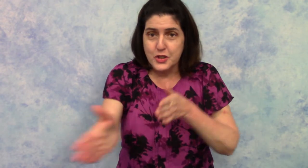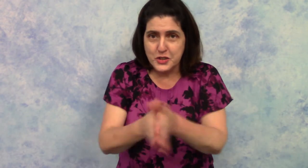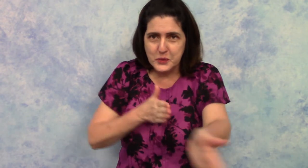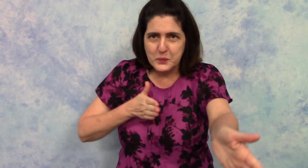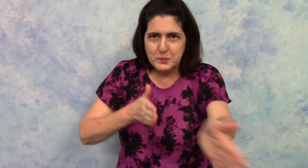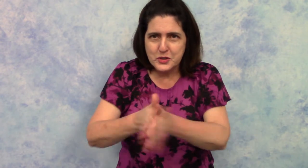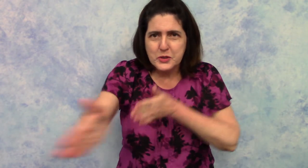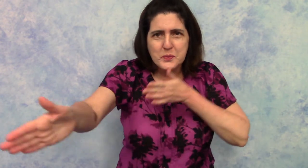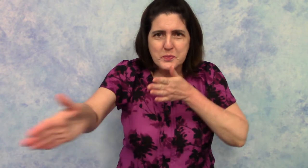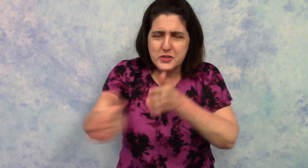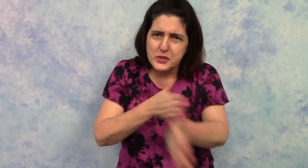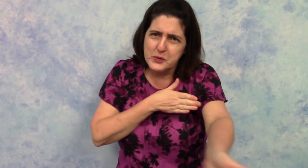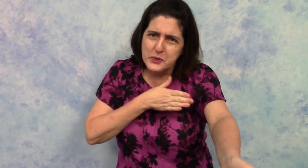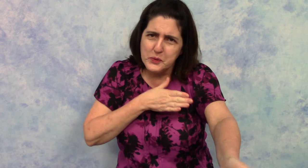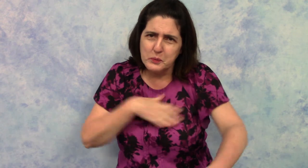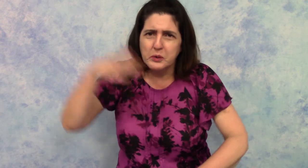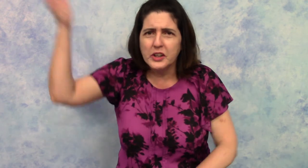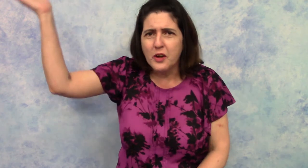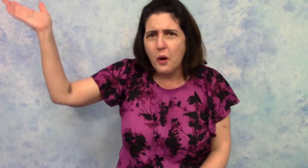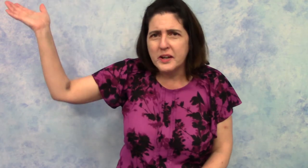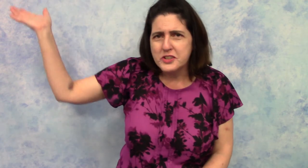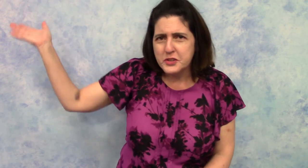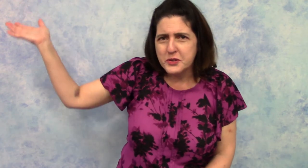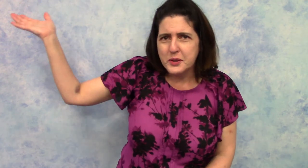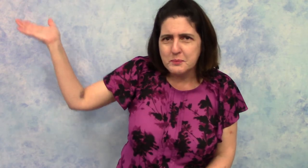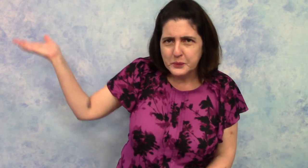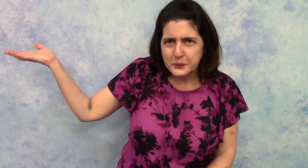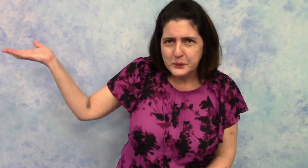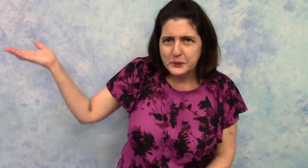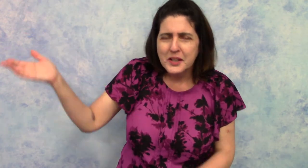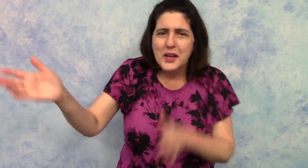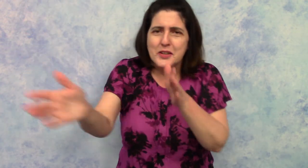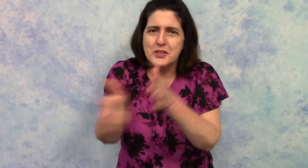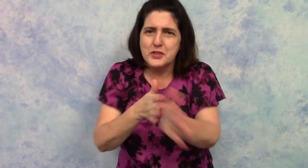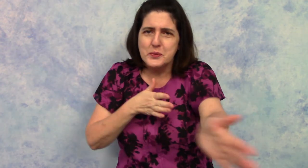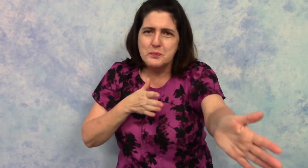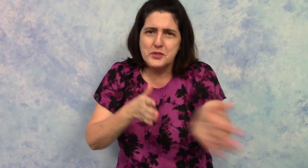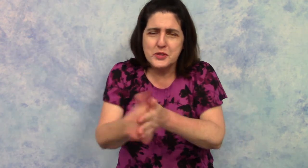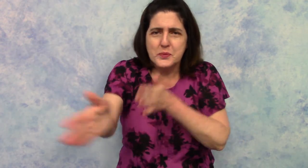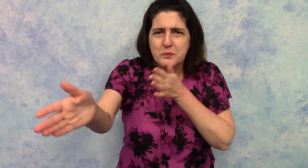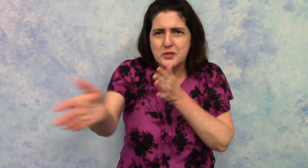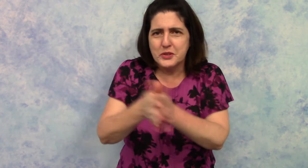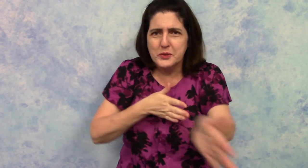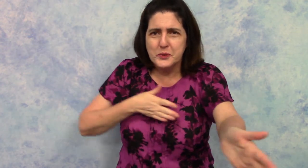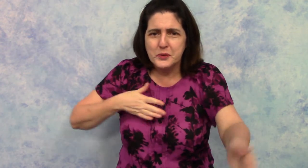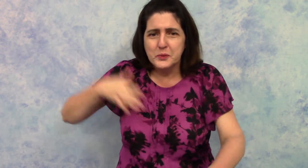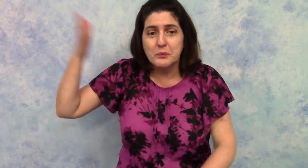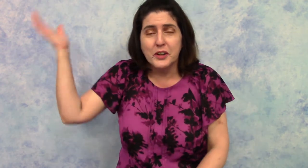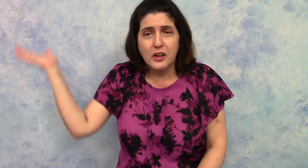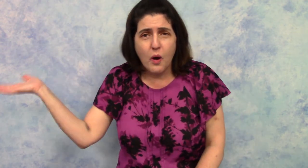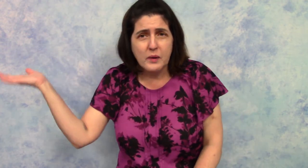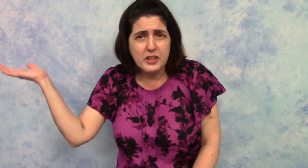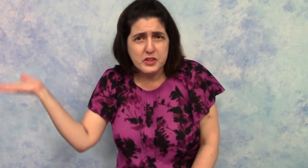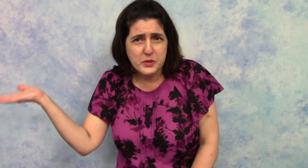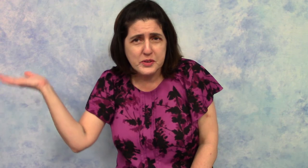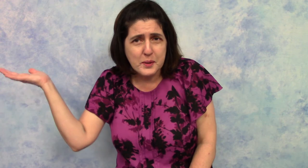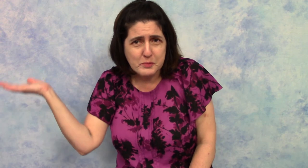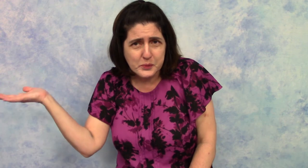Zoom zoom zoom we're going to the moon. Zoom zoom zoom we're going to the moon.